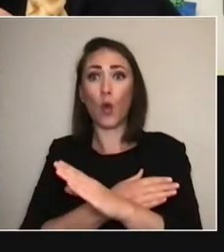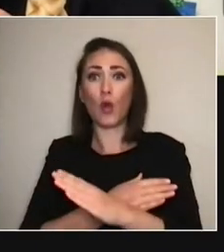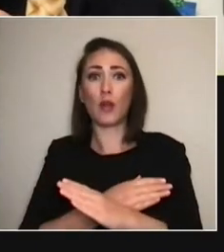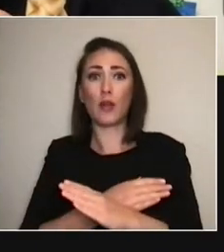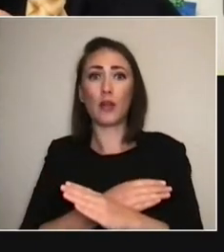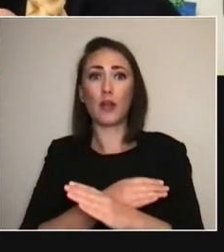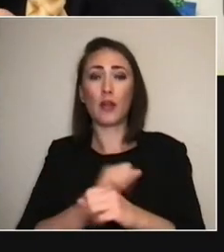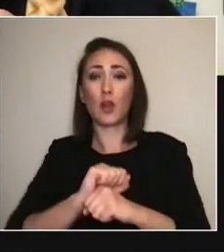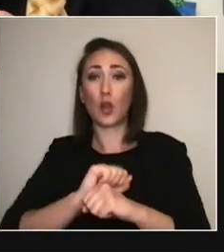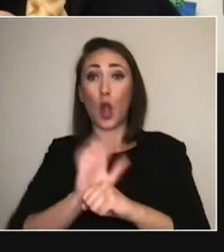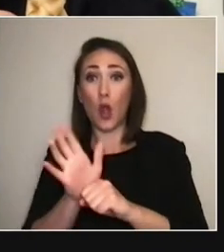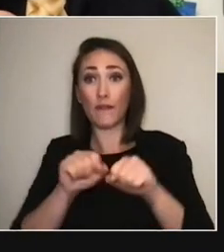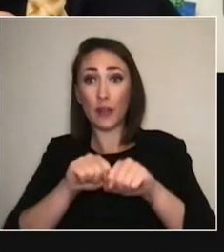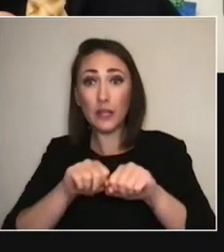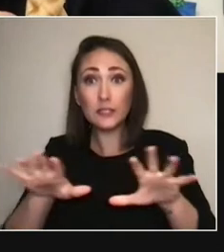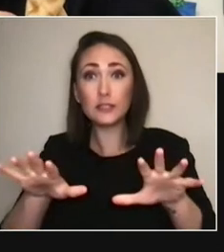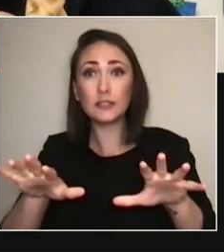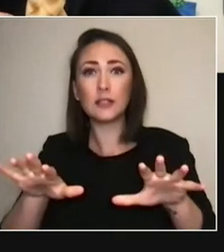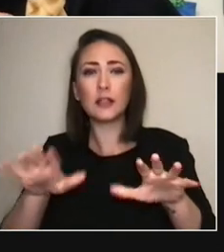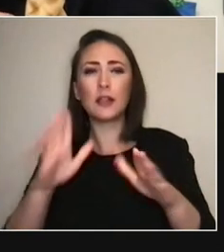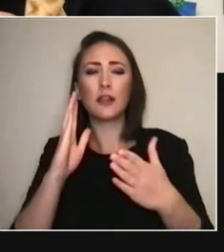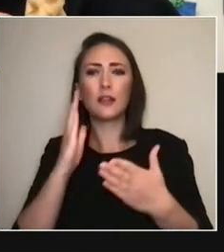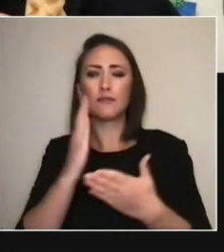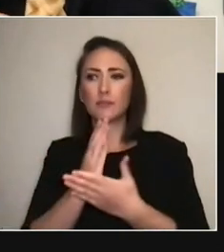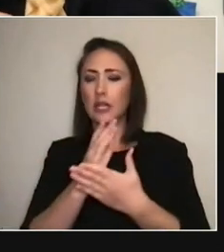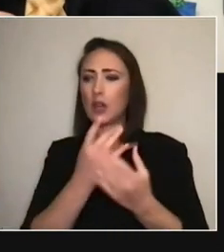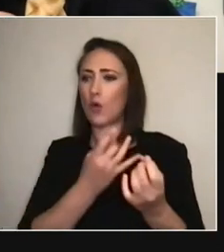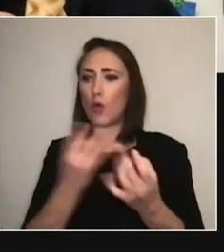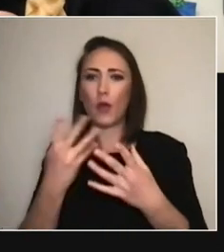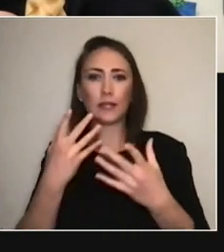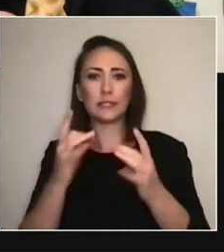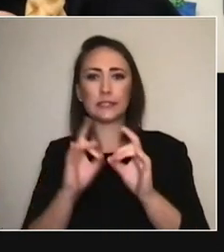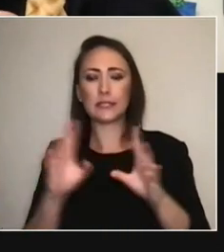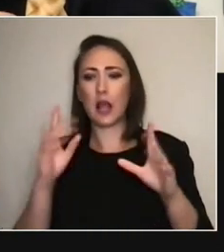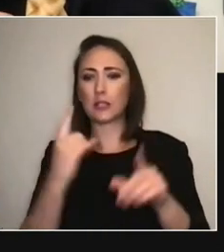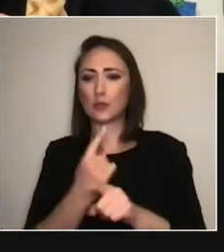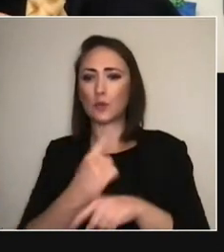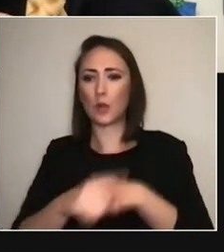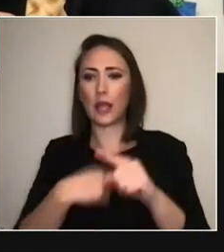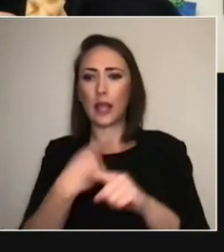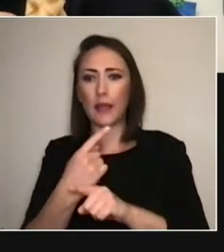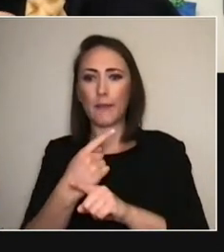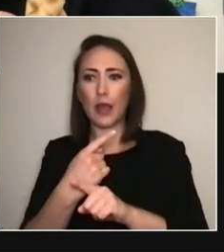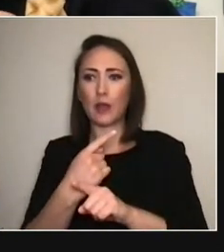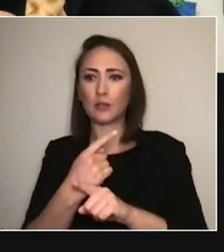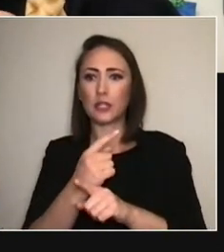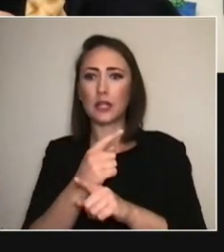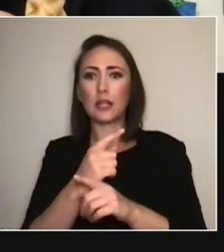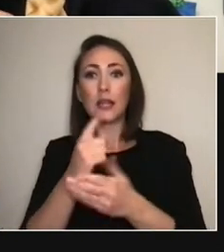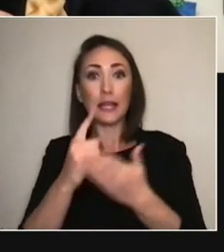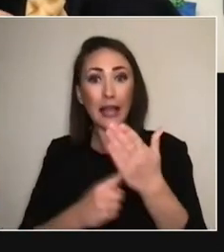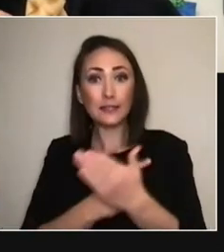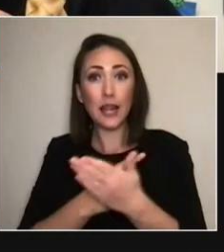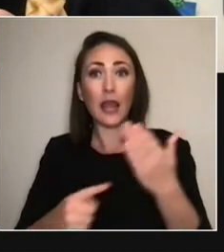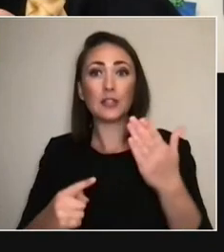of cancellation and transformation. And, you know, they had two or three seasons cancelled entirely